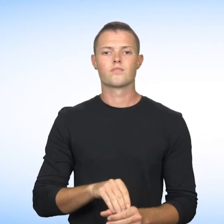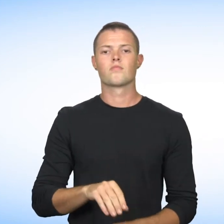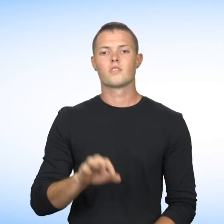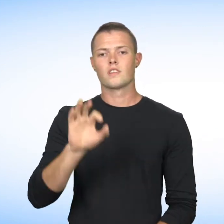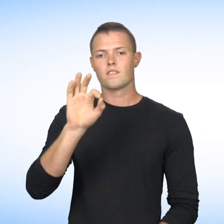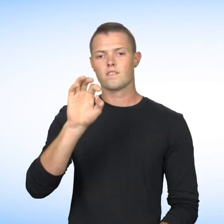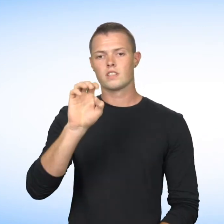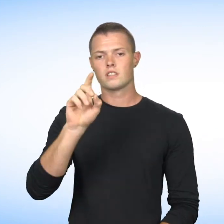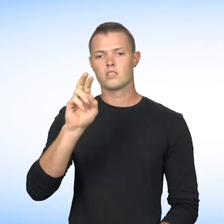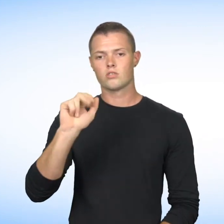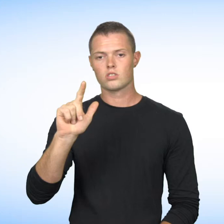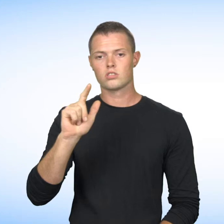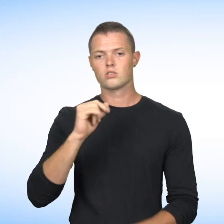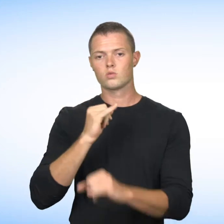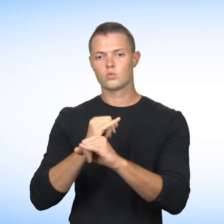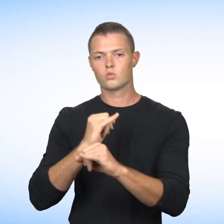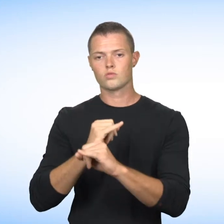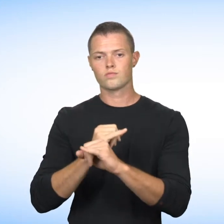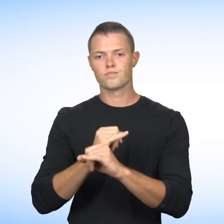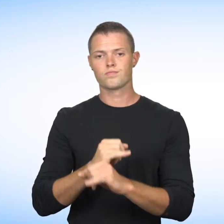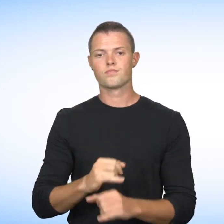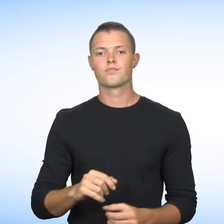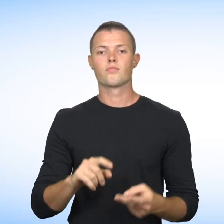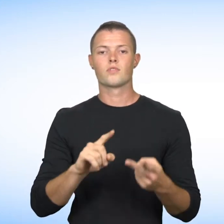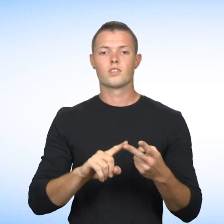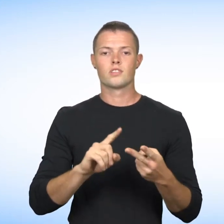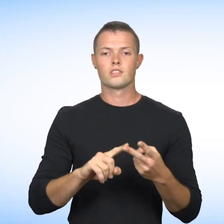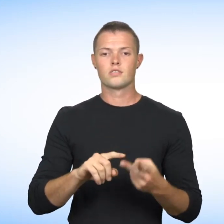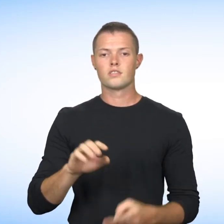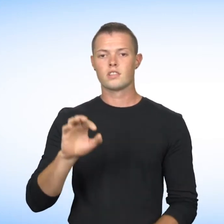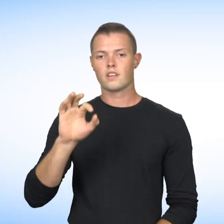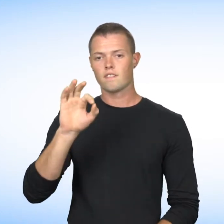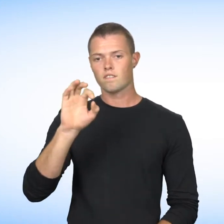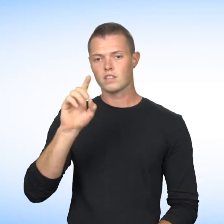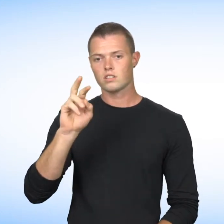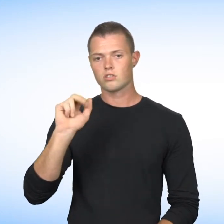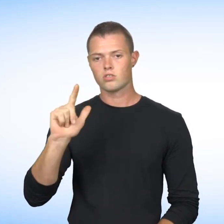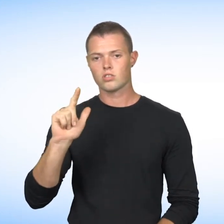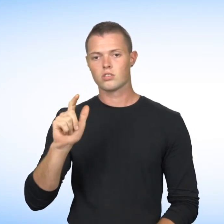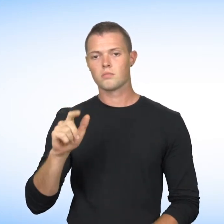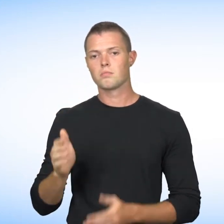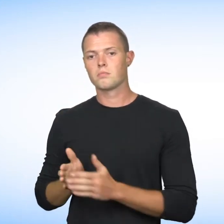Federal institutions such as: